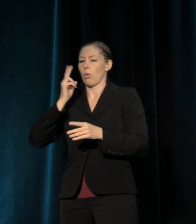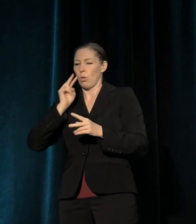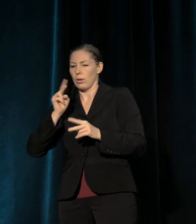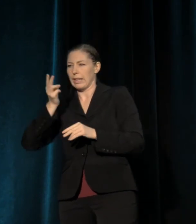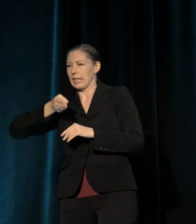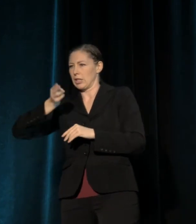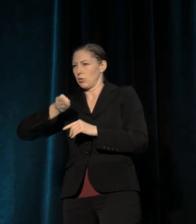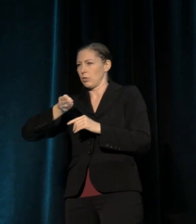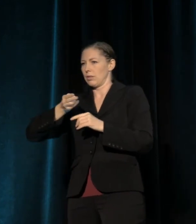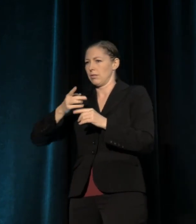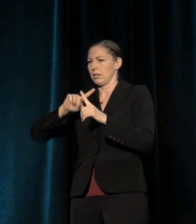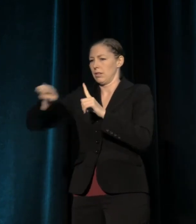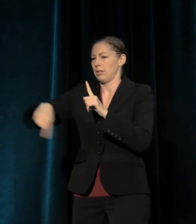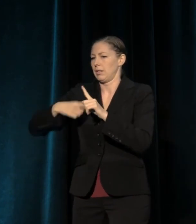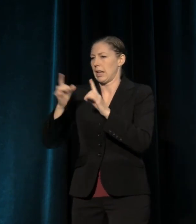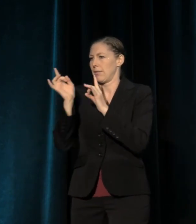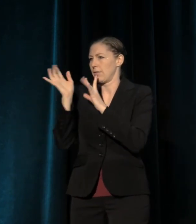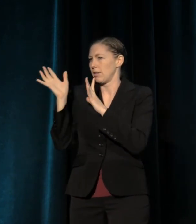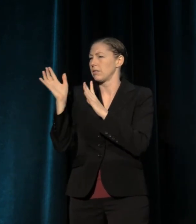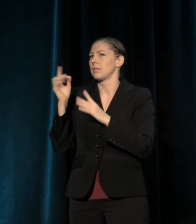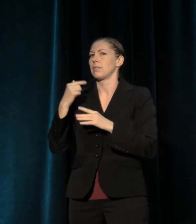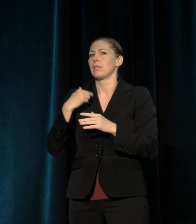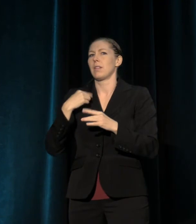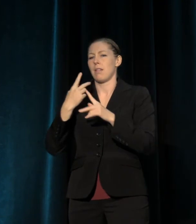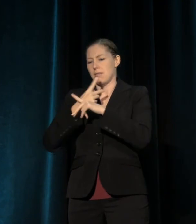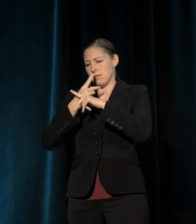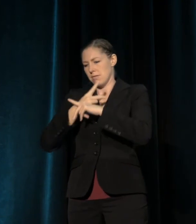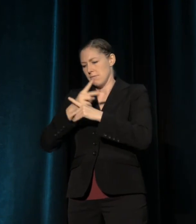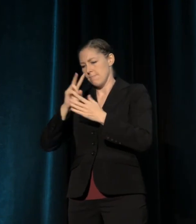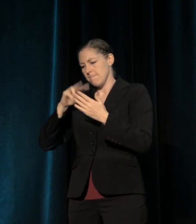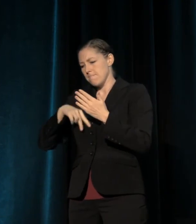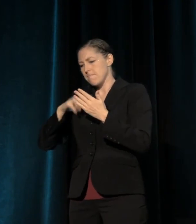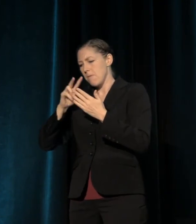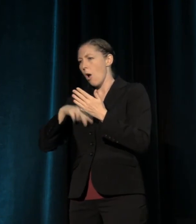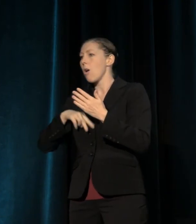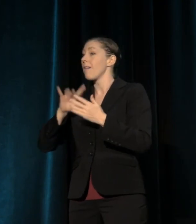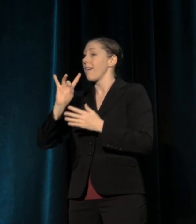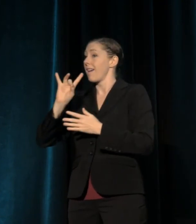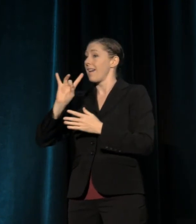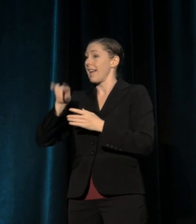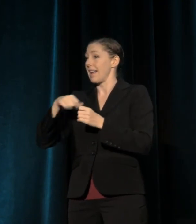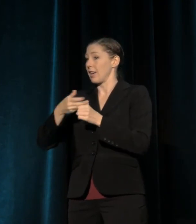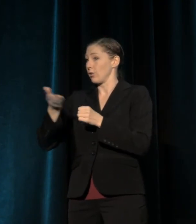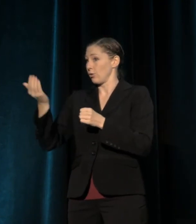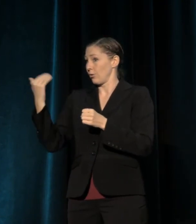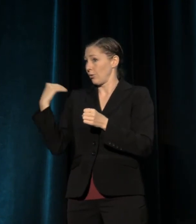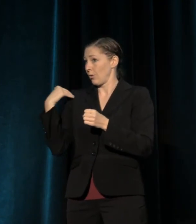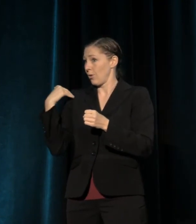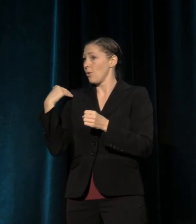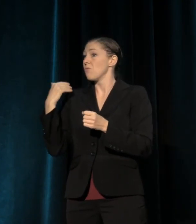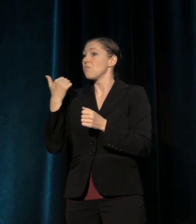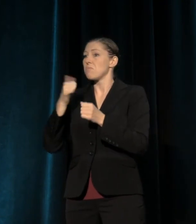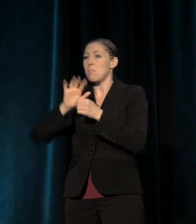and thinking that eight years ago and some change, when people came together to elect Barack Obama,